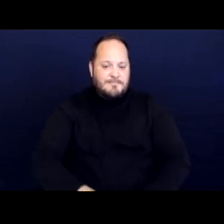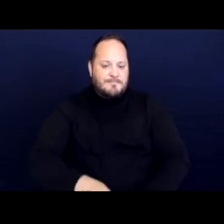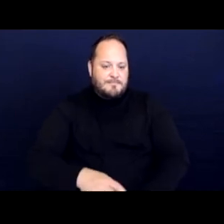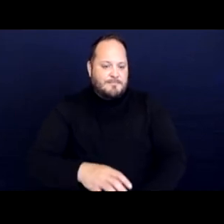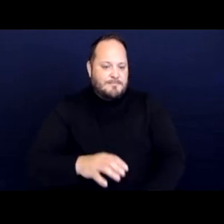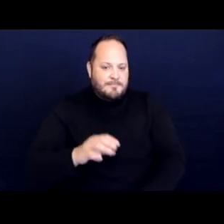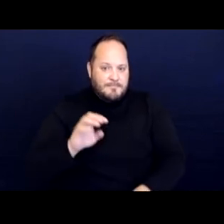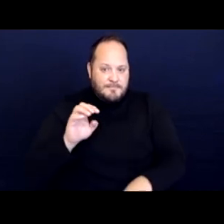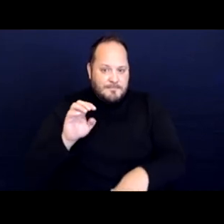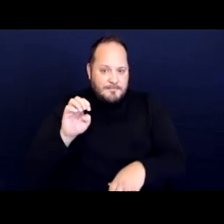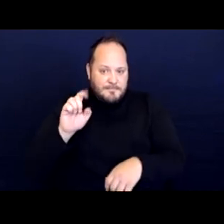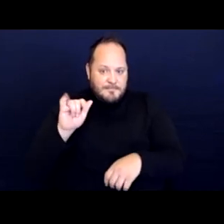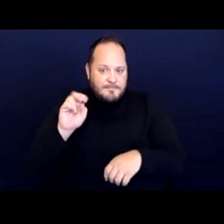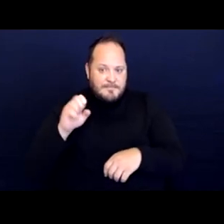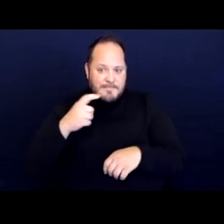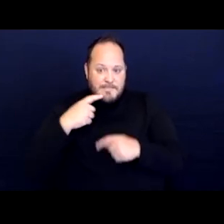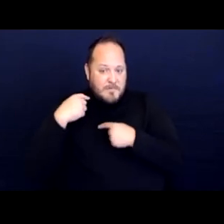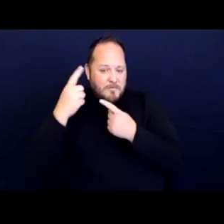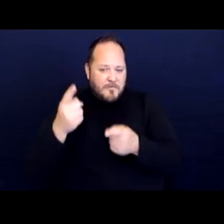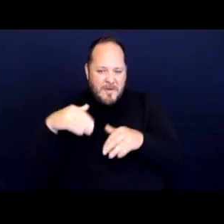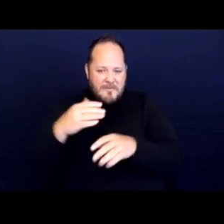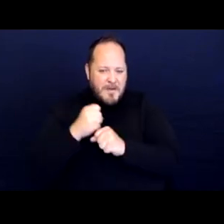So if anyone has questions, please feel free to share.